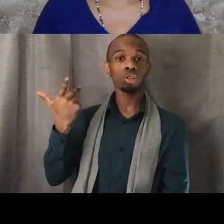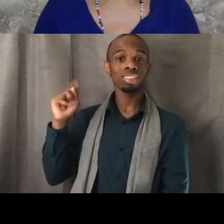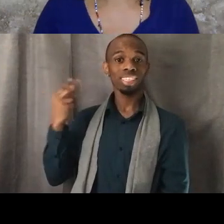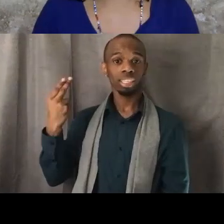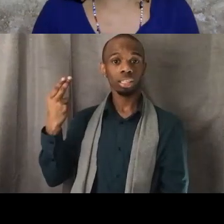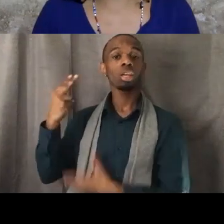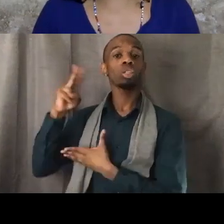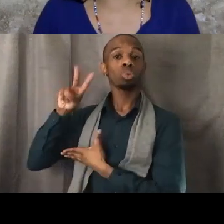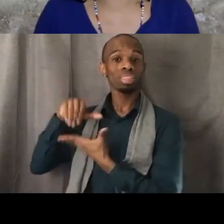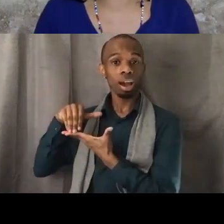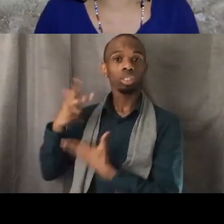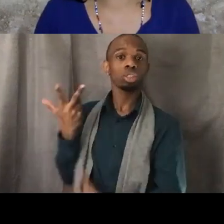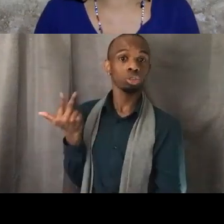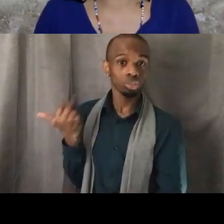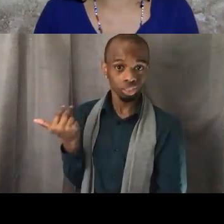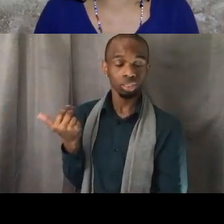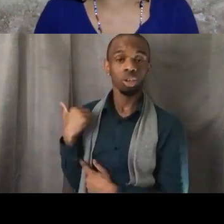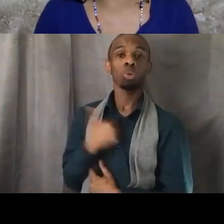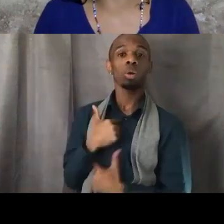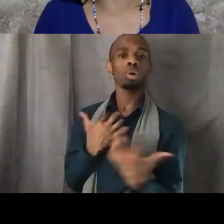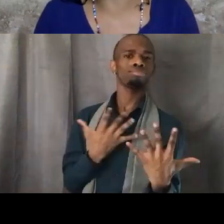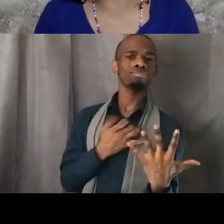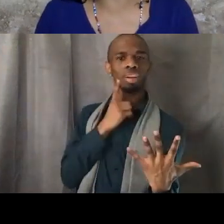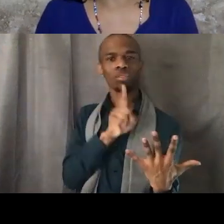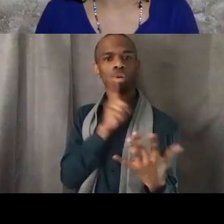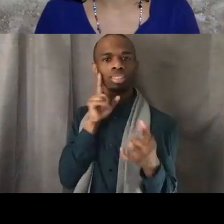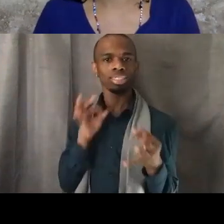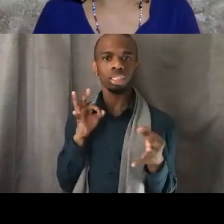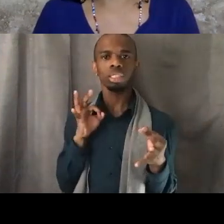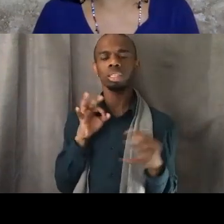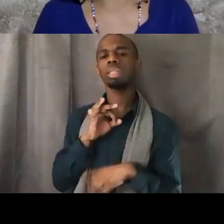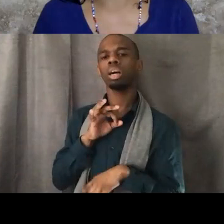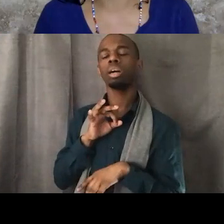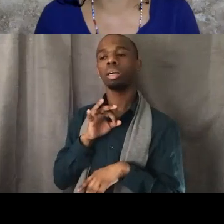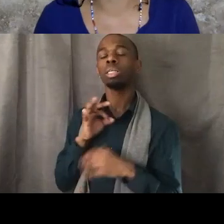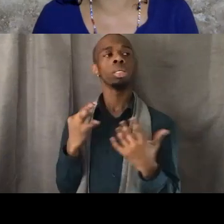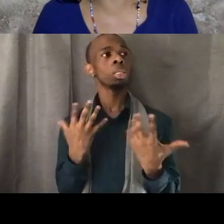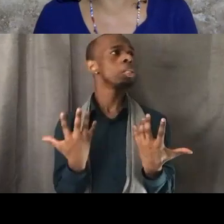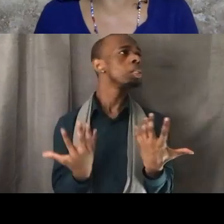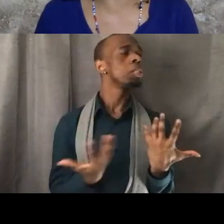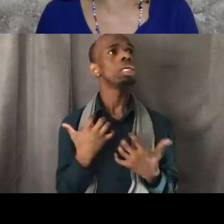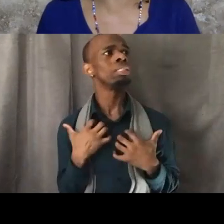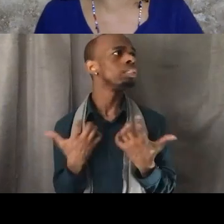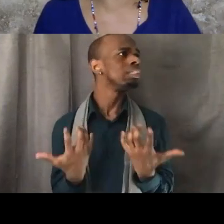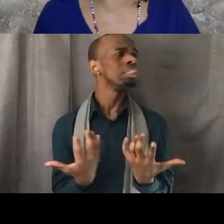we were waiting for the verdict to come in. Many of us were moving forward with the things